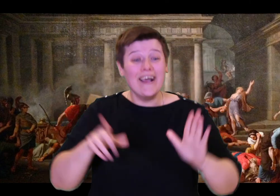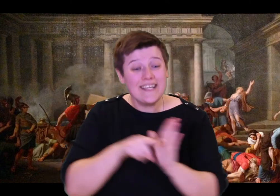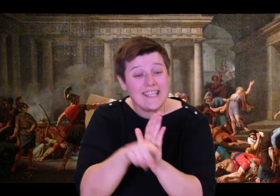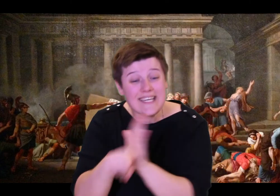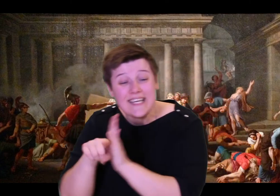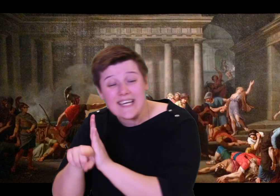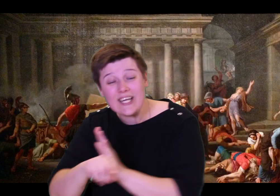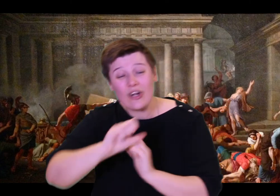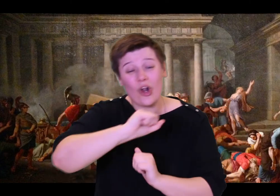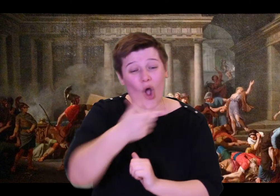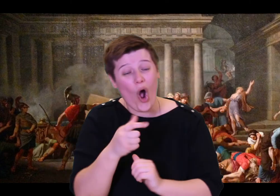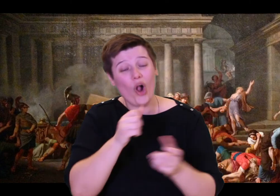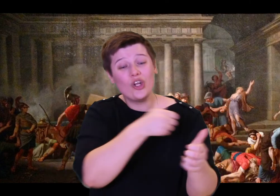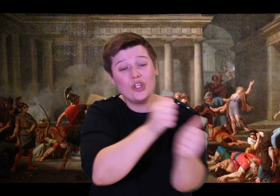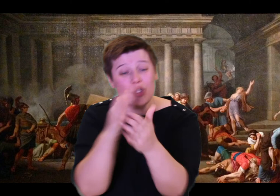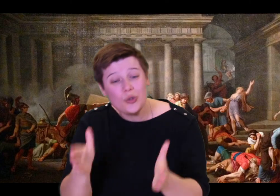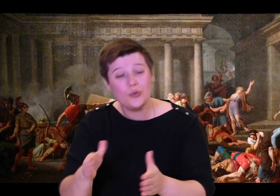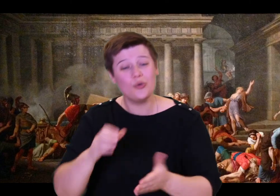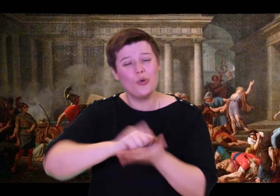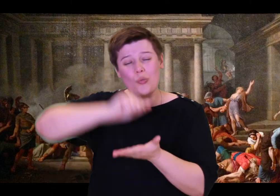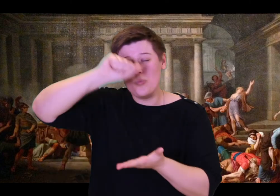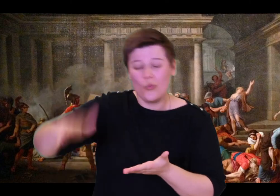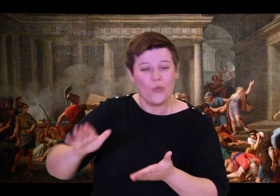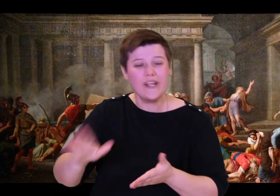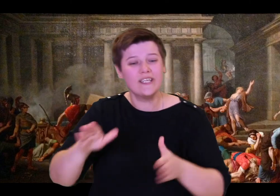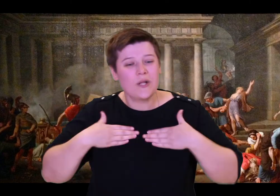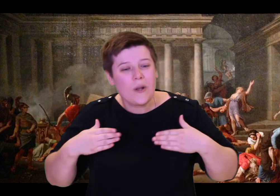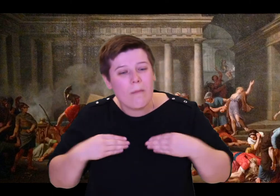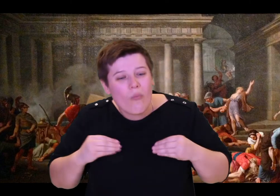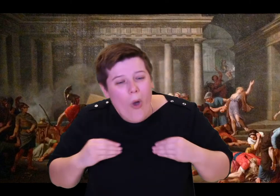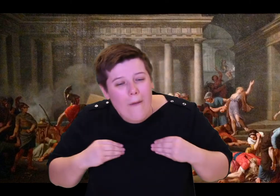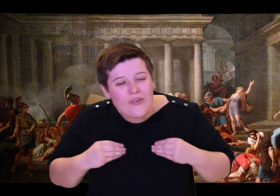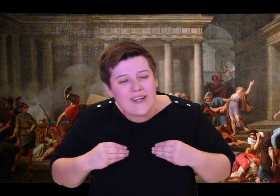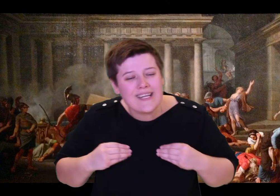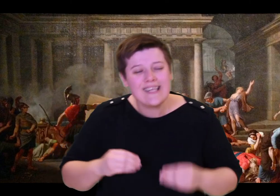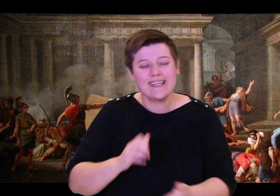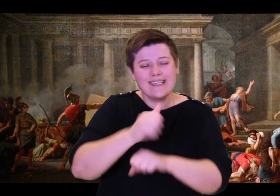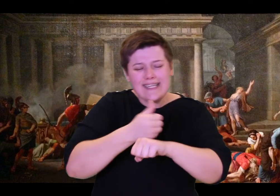you have got your wish come true! Odysseus has come! He is right here